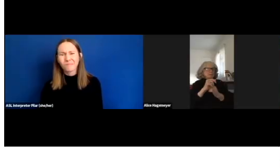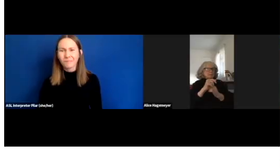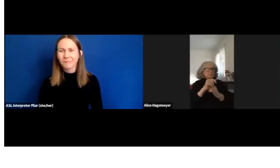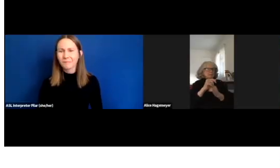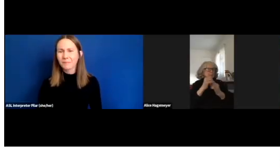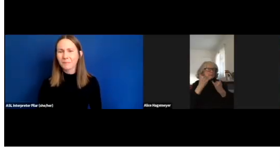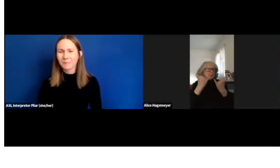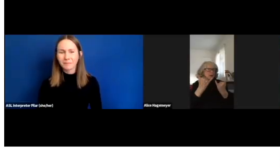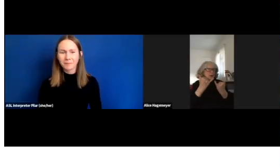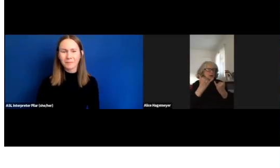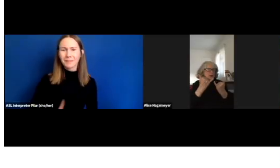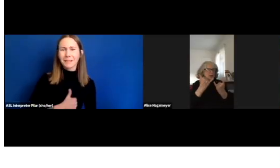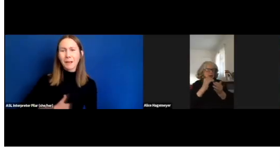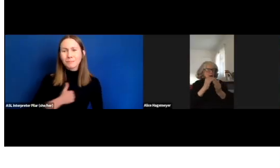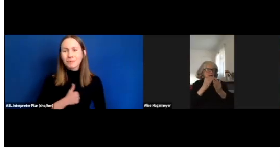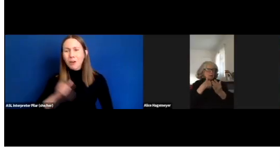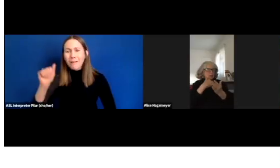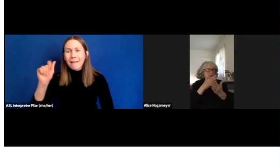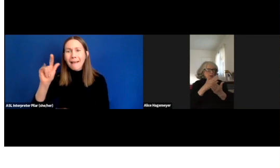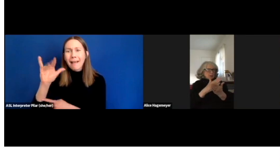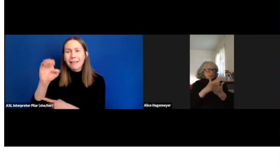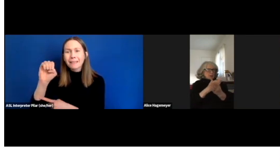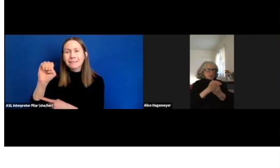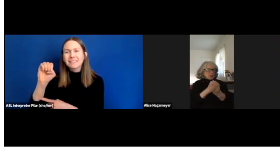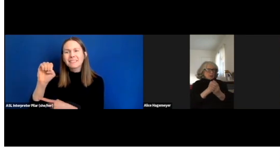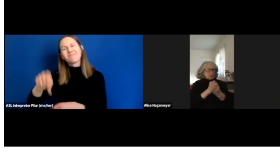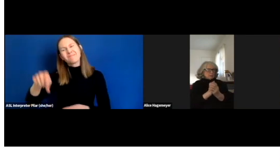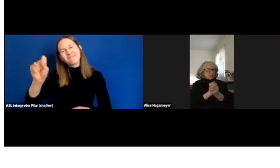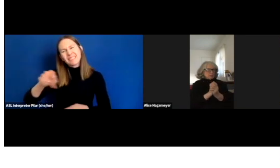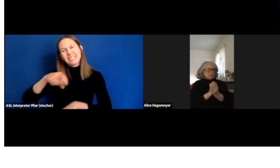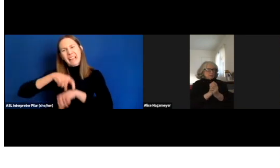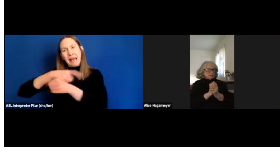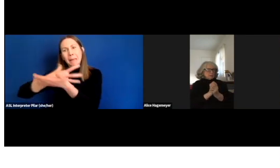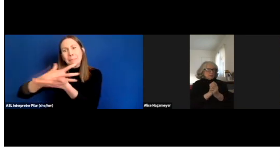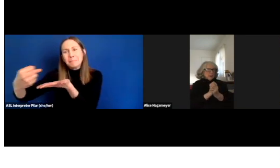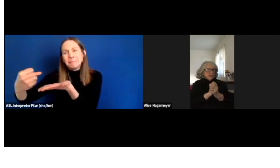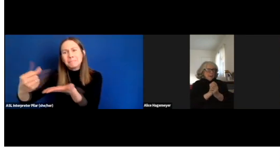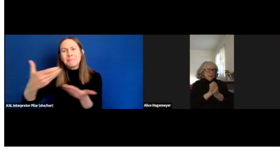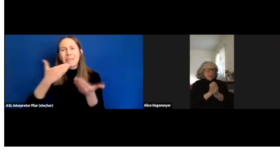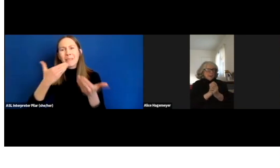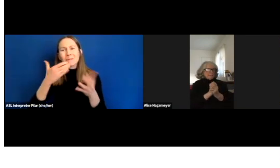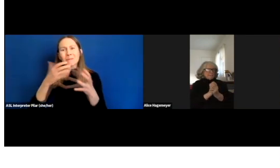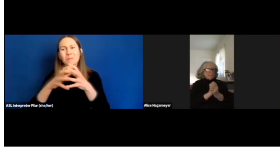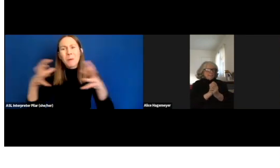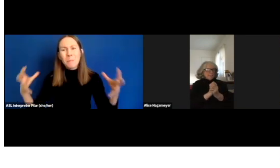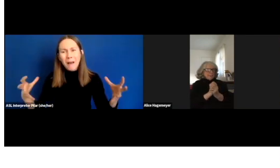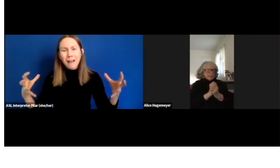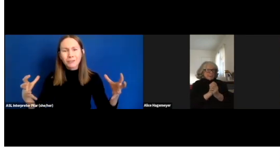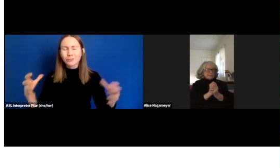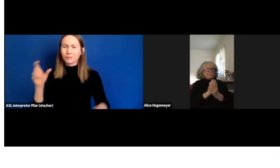Yeah. Alice, thank you so much. I have to tell you two things.